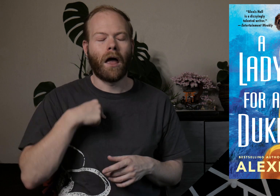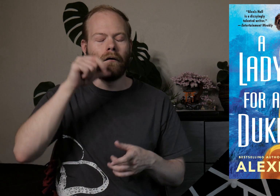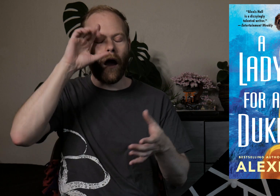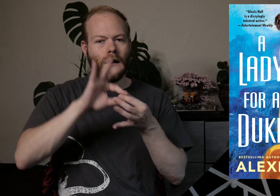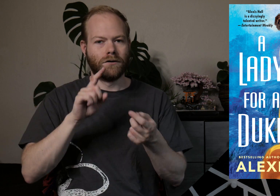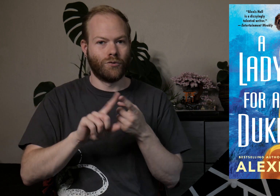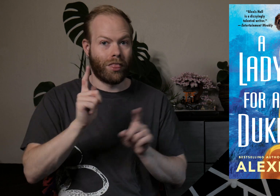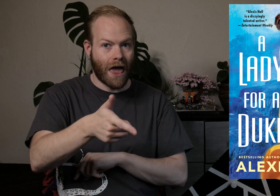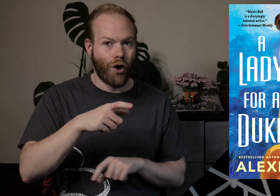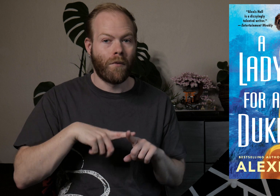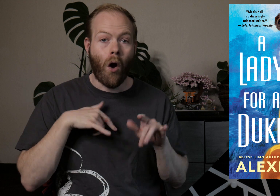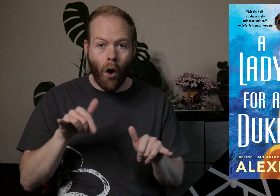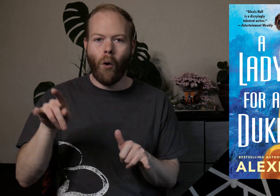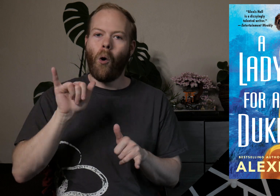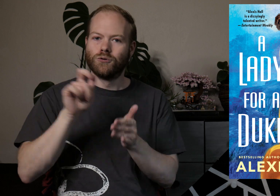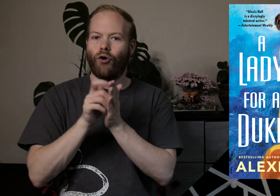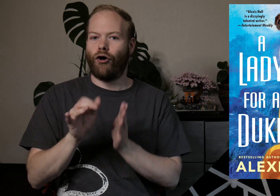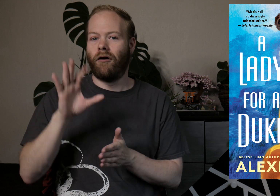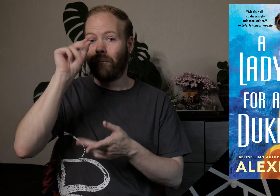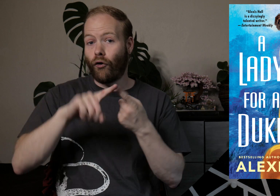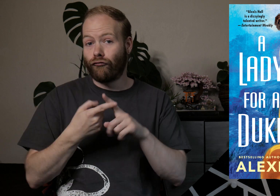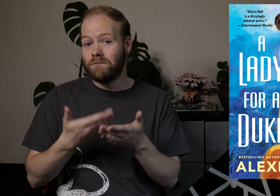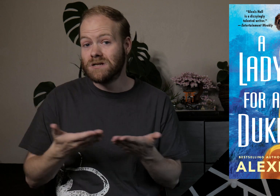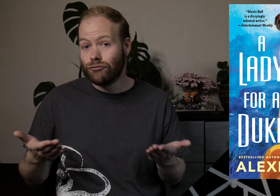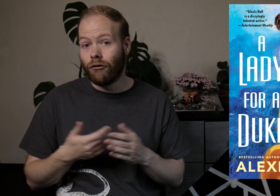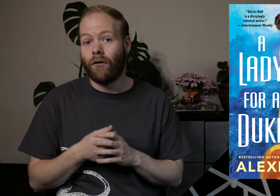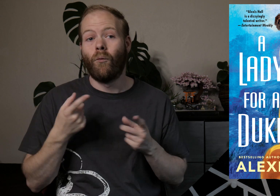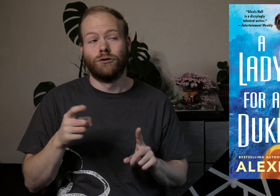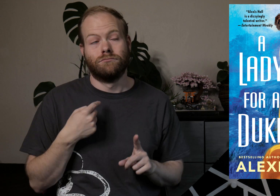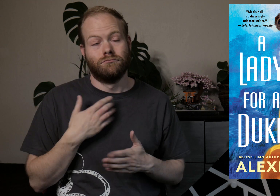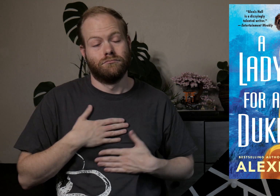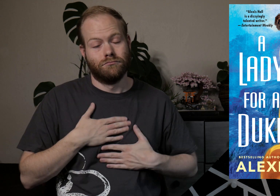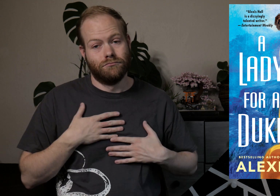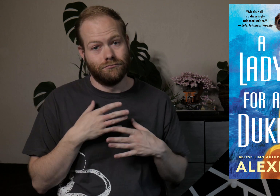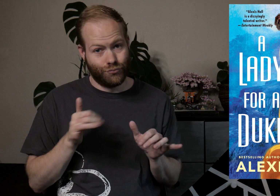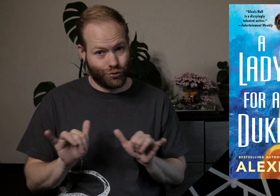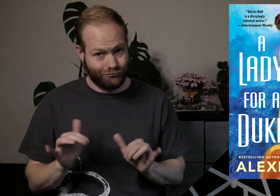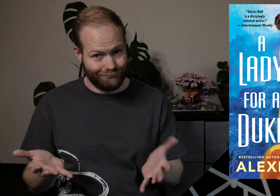I didn’t connect it until later, but he’s also the author of Boyfriend Material, which I also enjoyed very much!